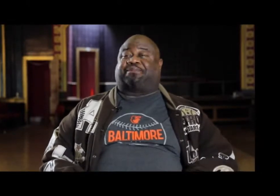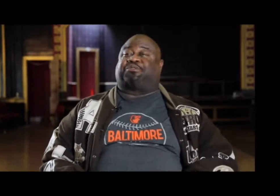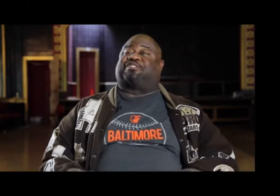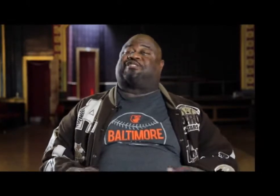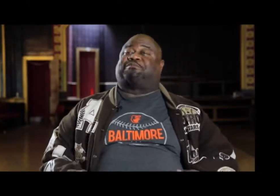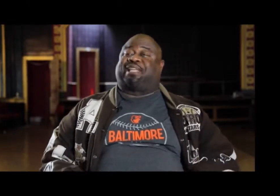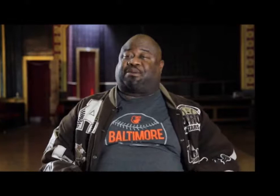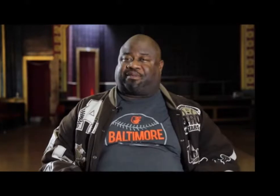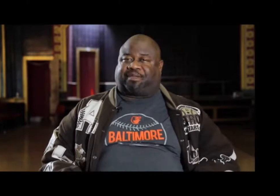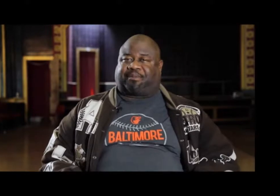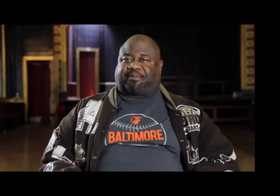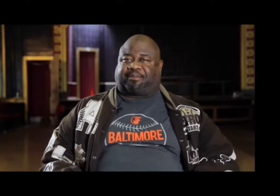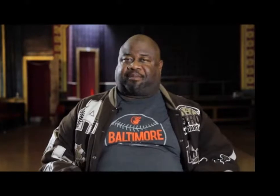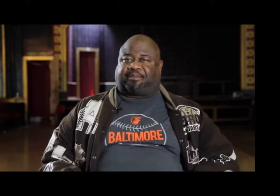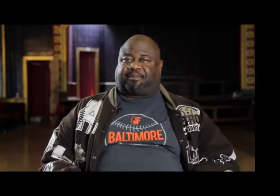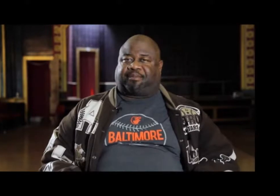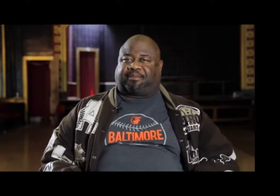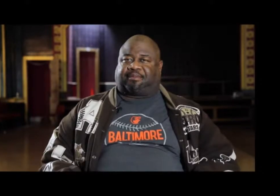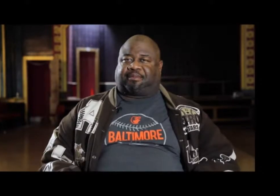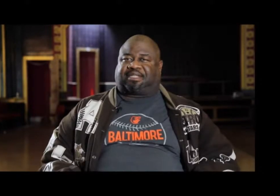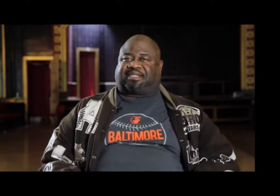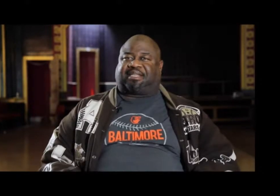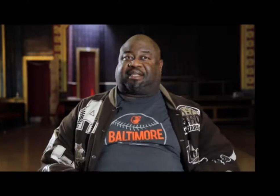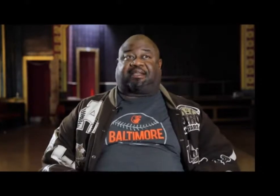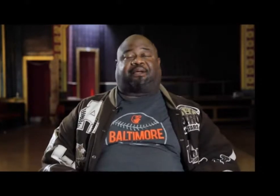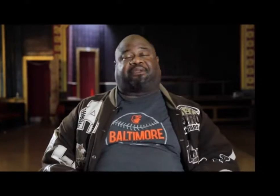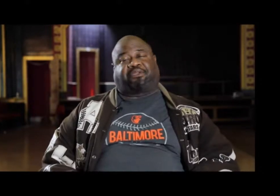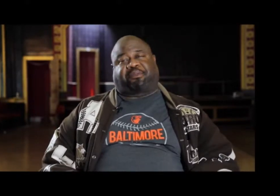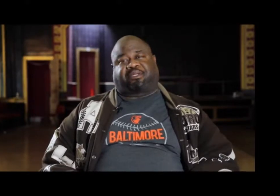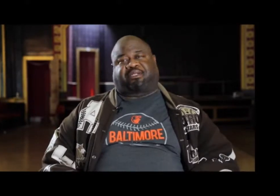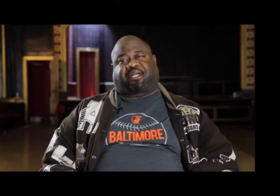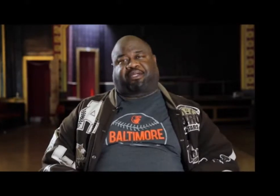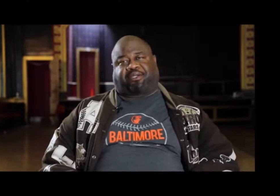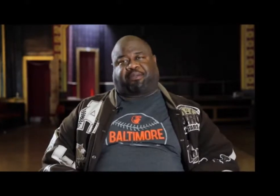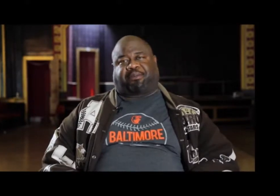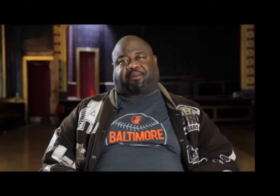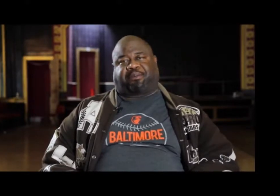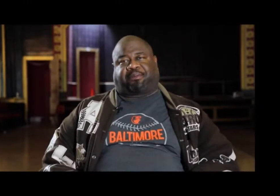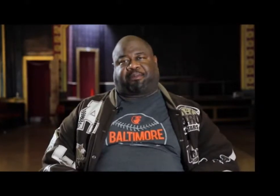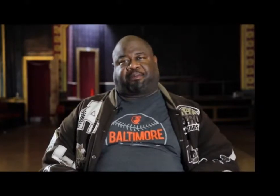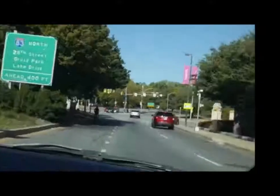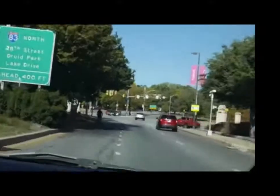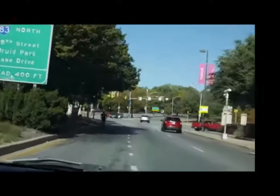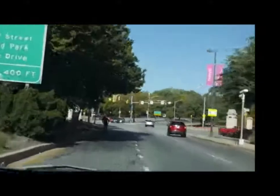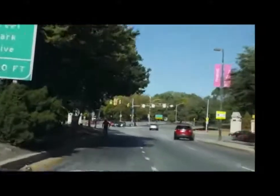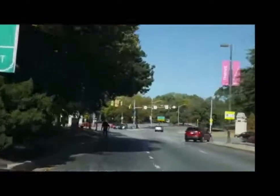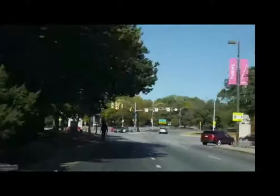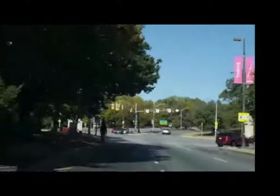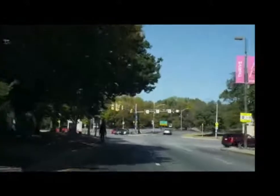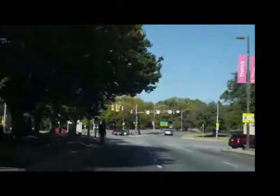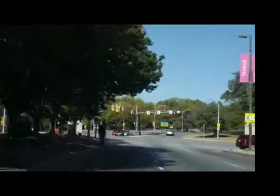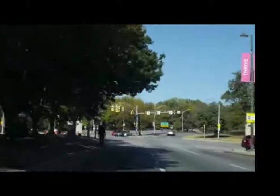situation by creating some nasty story that doesn't exist and you didn't take the time to speak